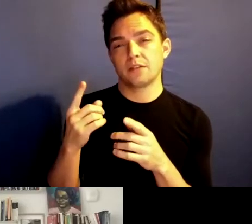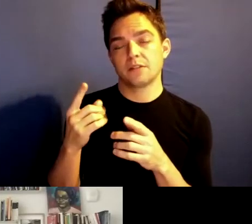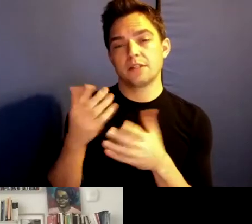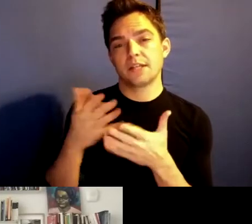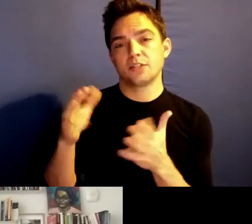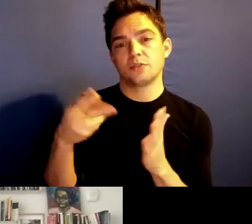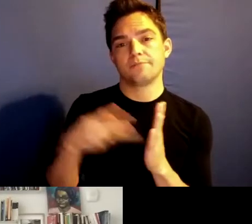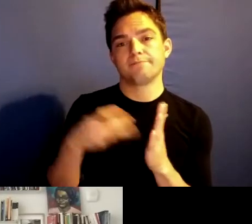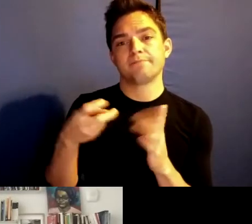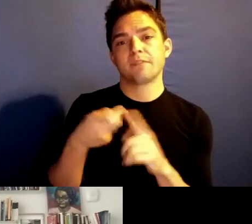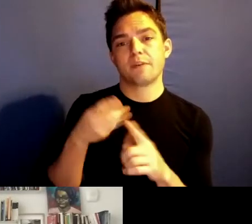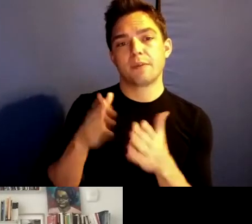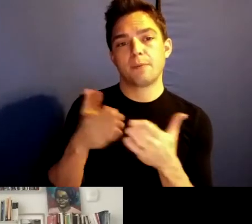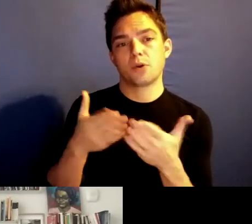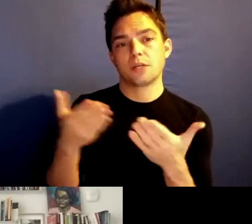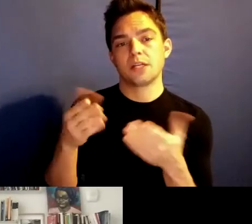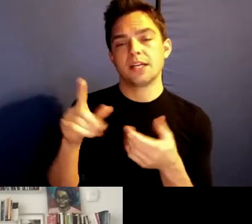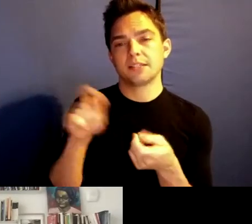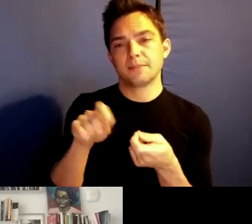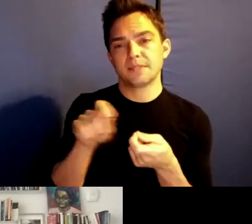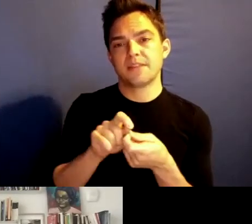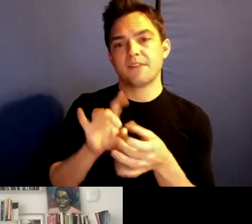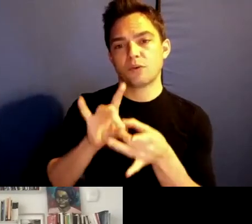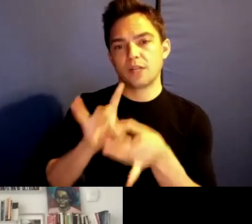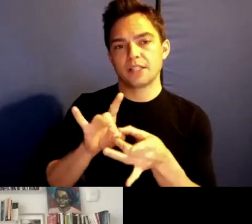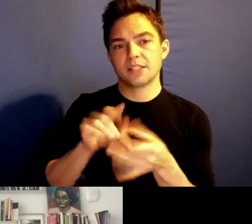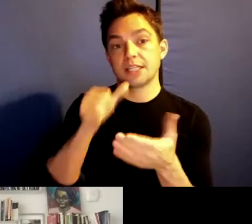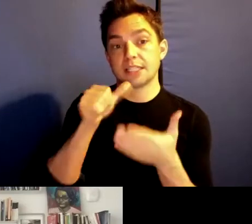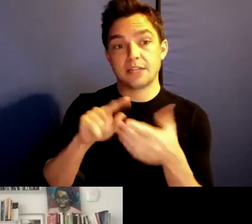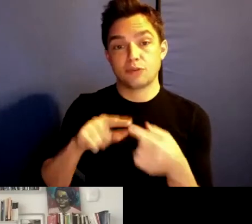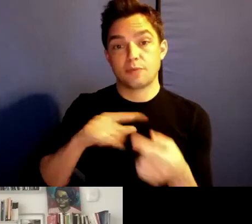about a specific relation of course. It's a letter to my kid.